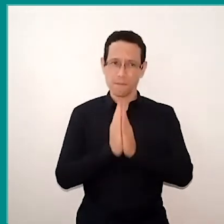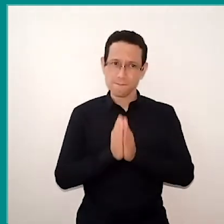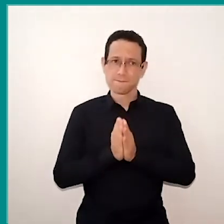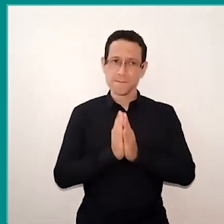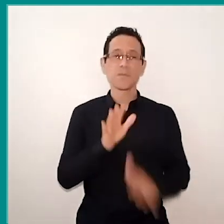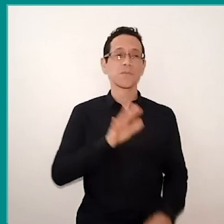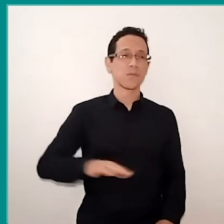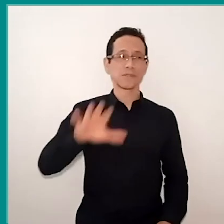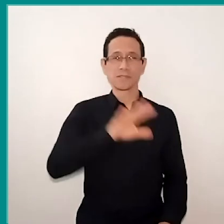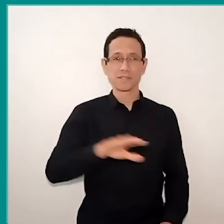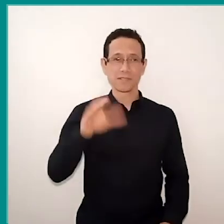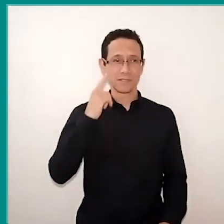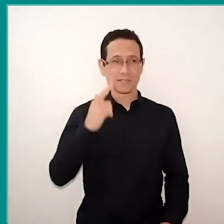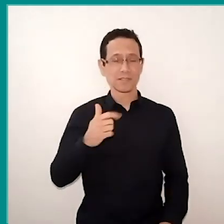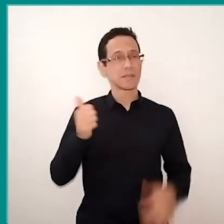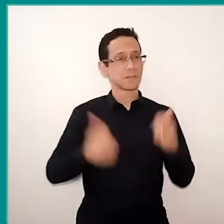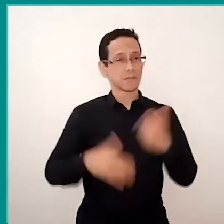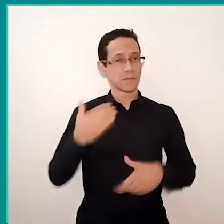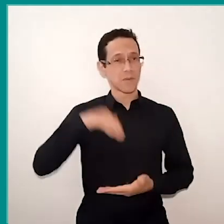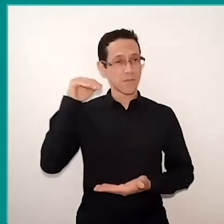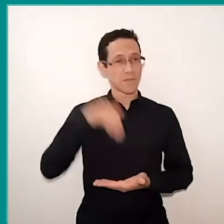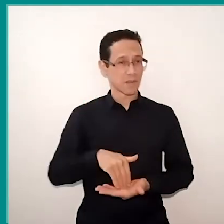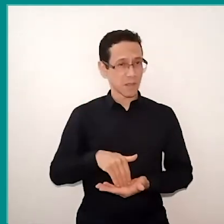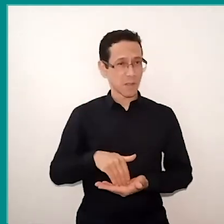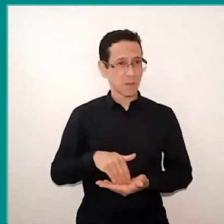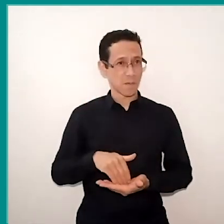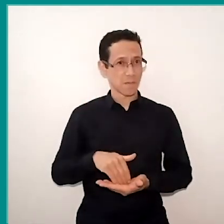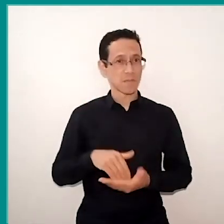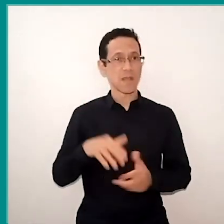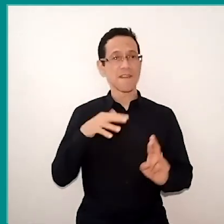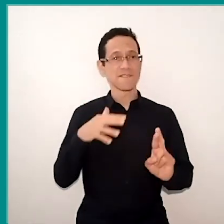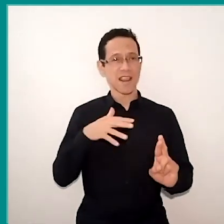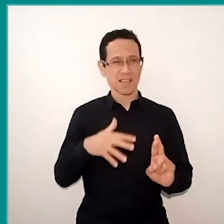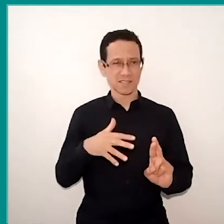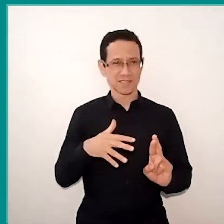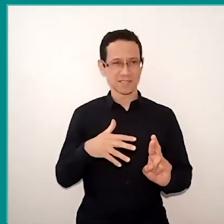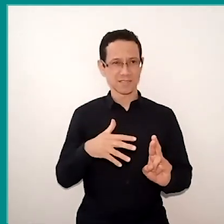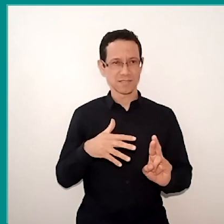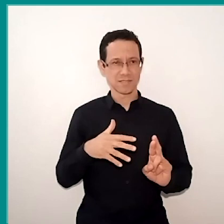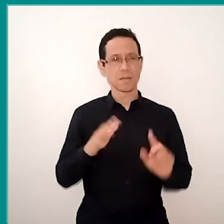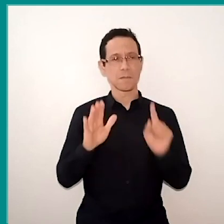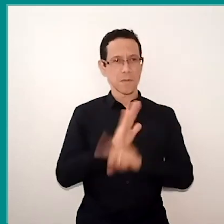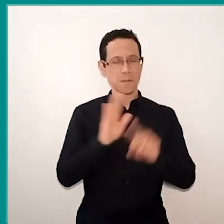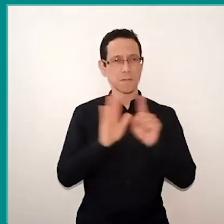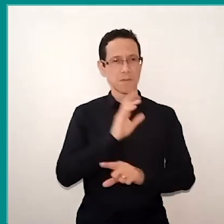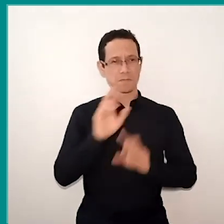that you give us in this final talk references for all these questions that were answered by you,